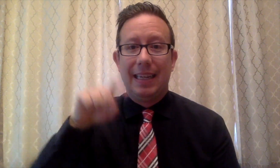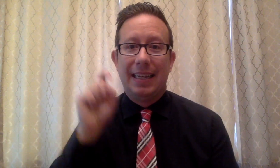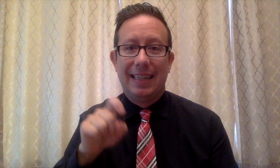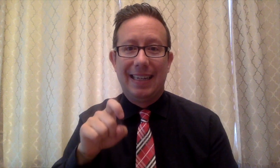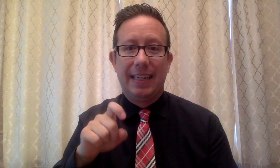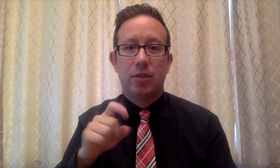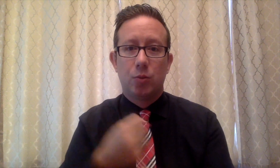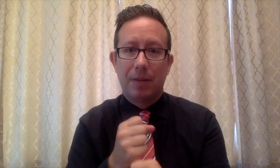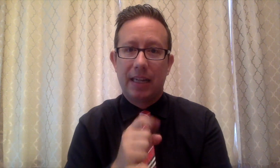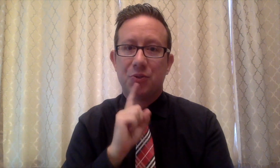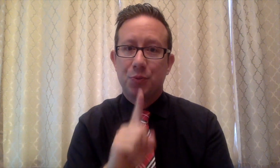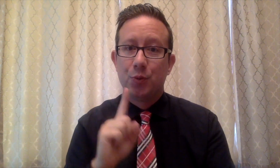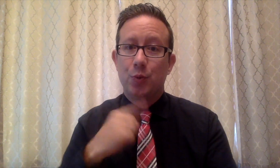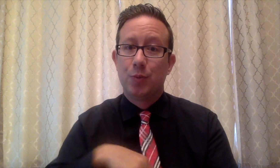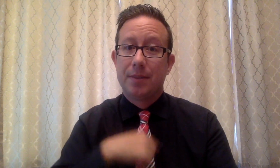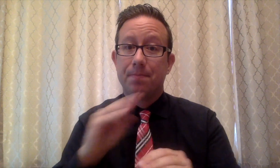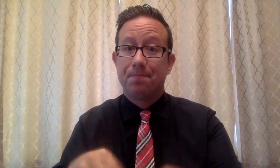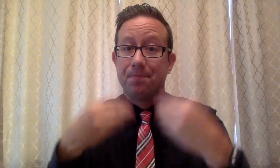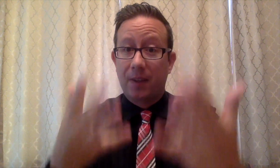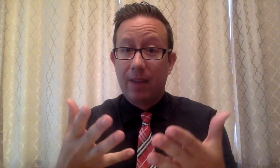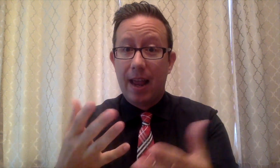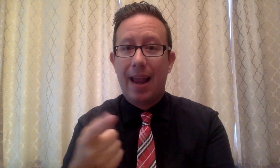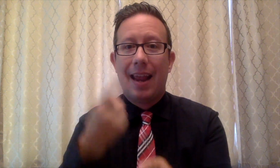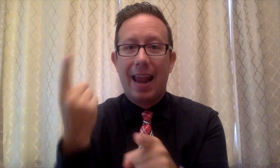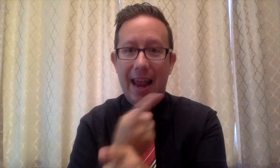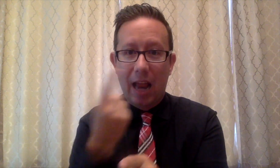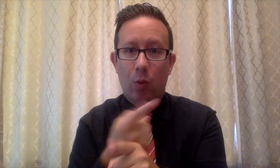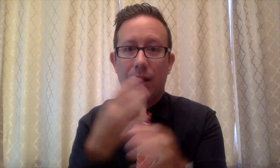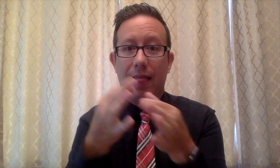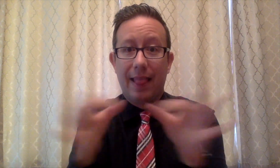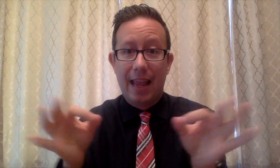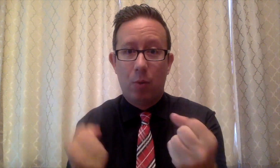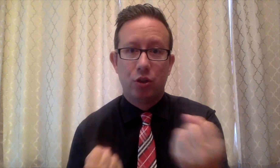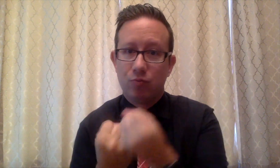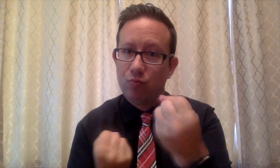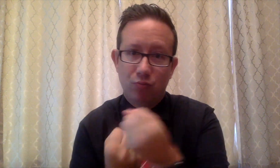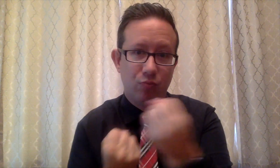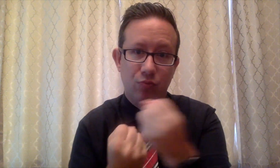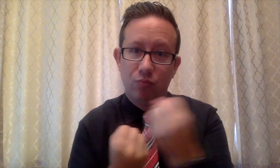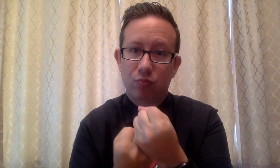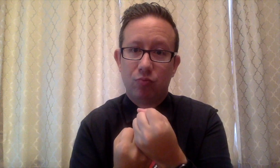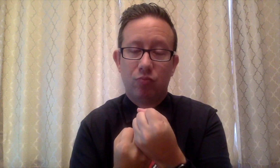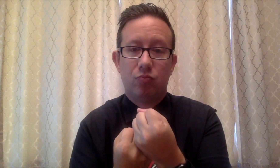That means we need to make sure to provide adequate language support to mitigate language